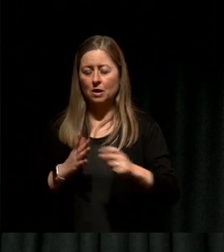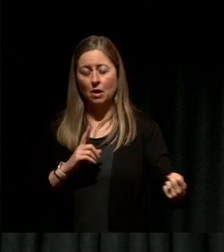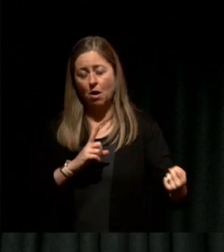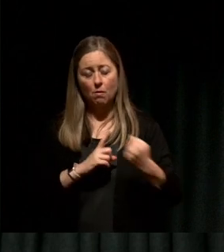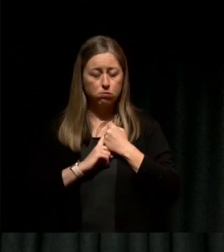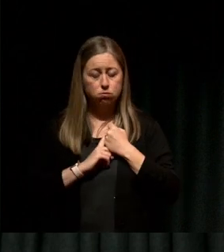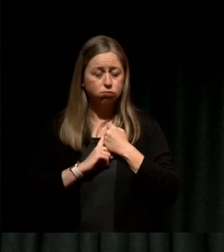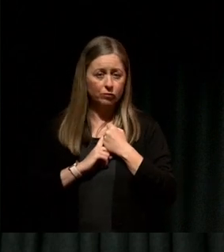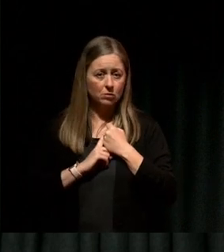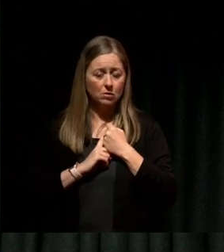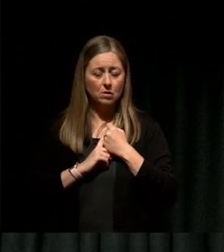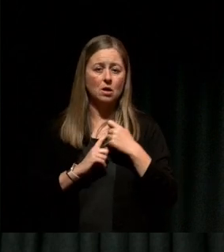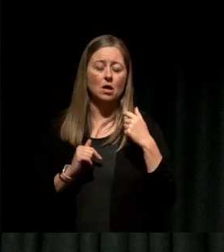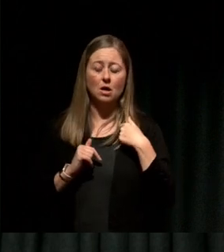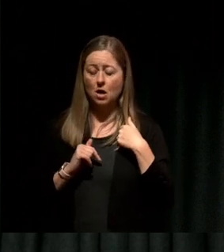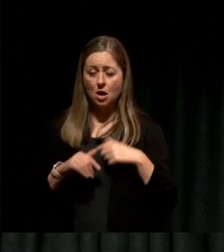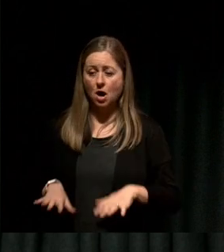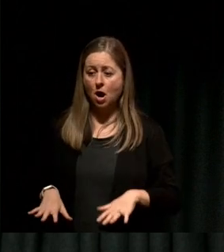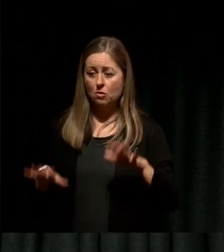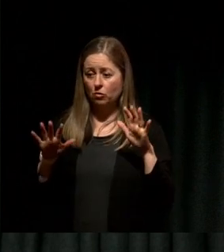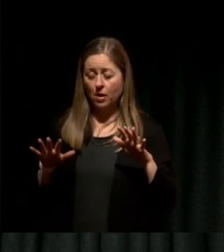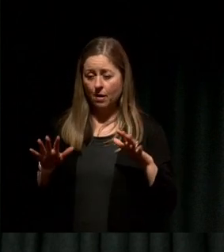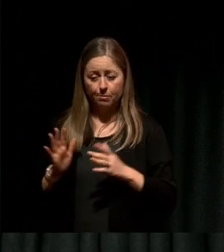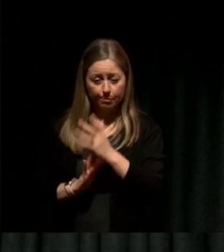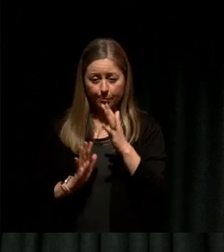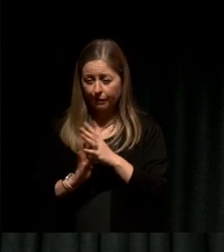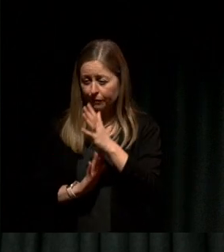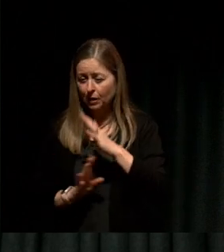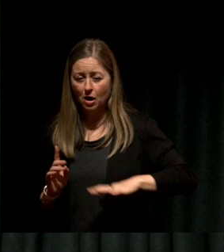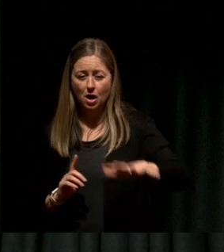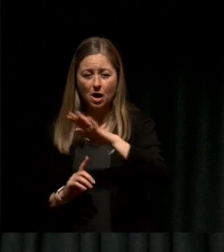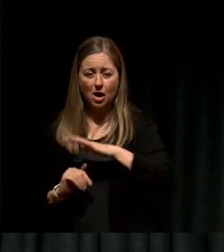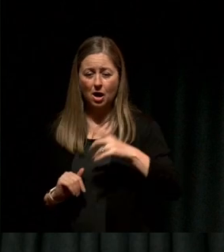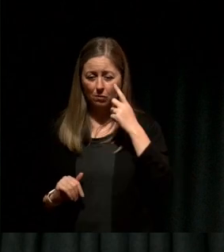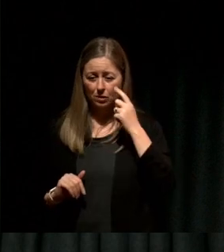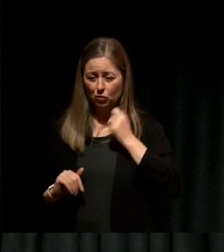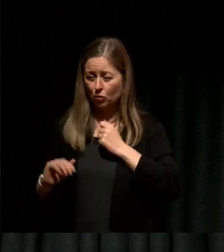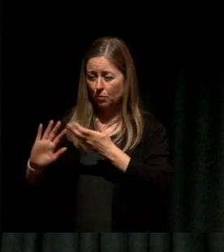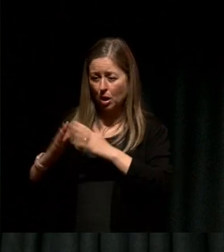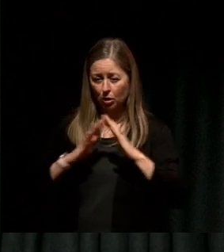prone area, and so I saw my own community in the communities that that were lost and the people that died.